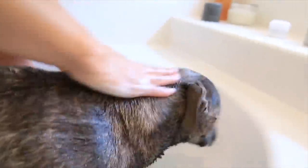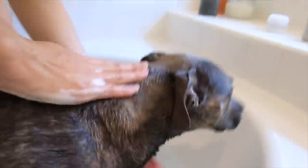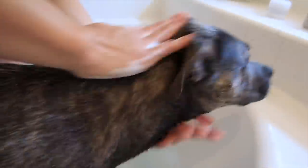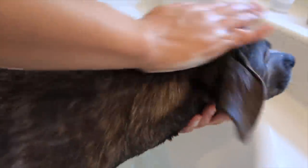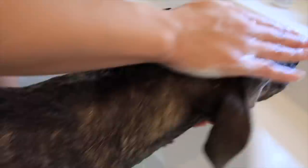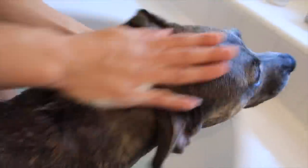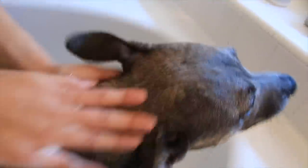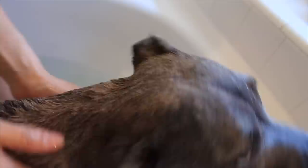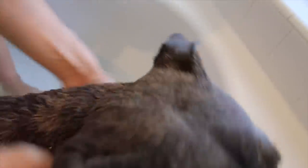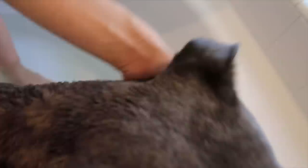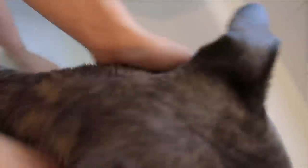E: good girl